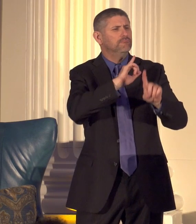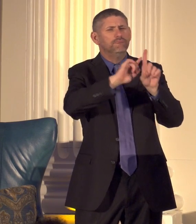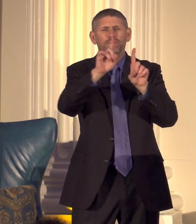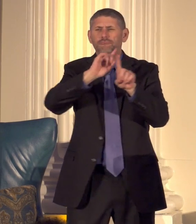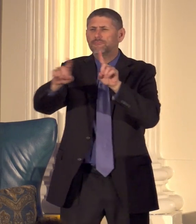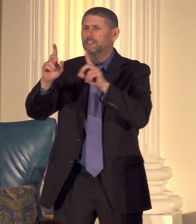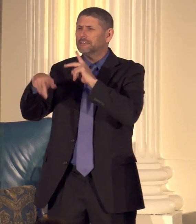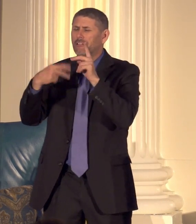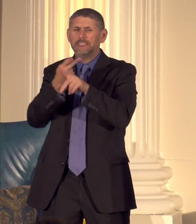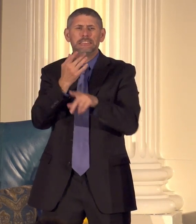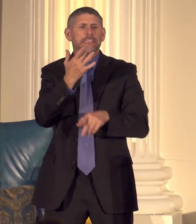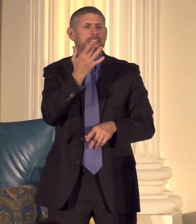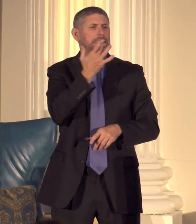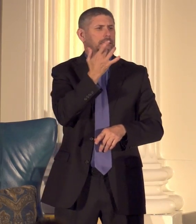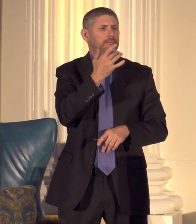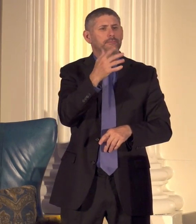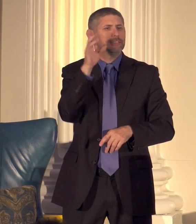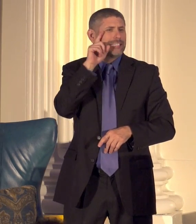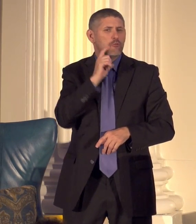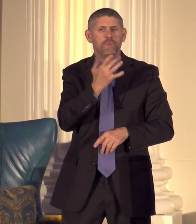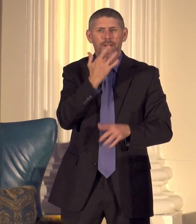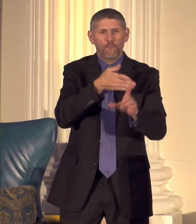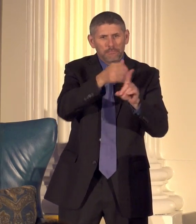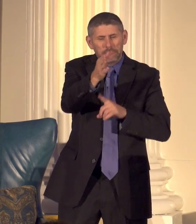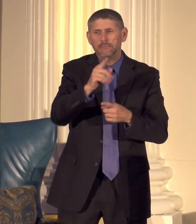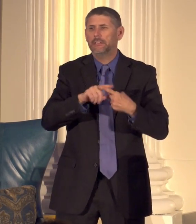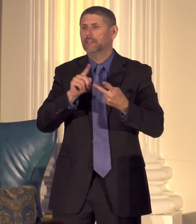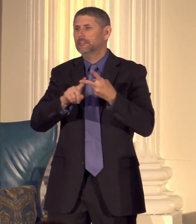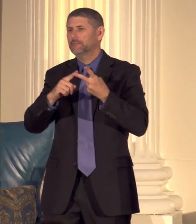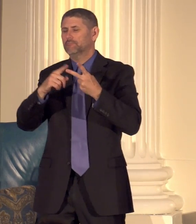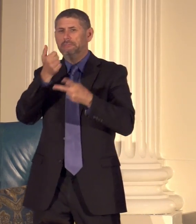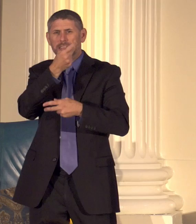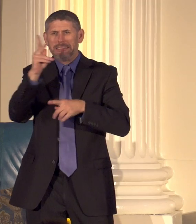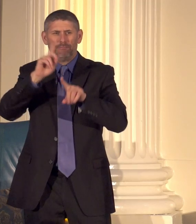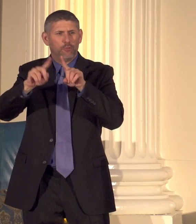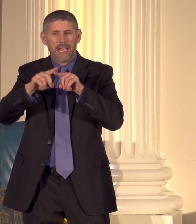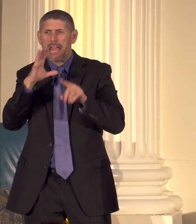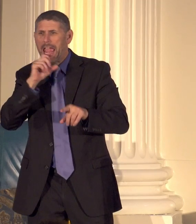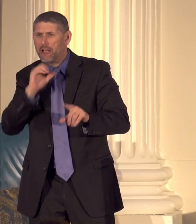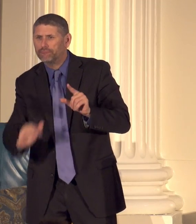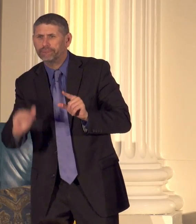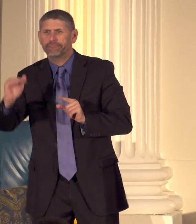general multi-generations we have every religion we have every zip